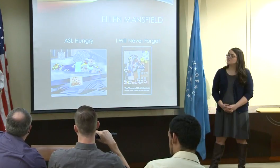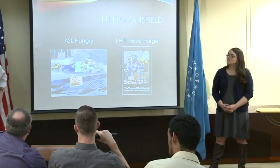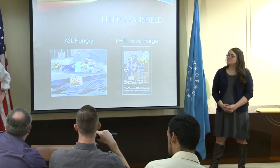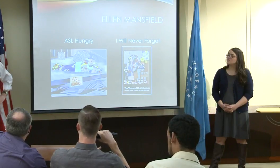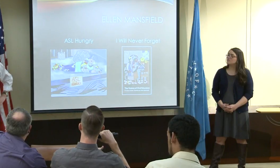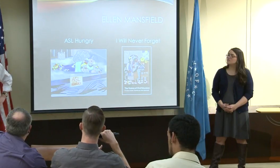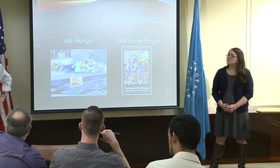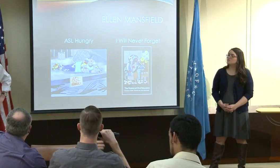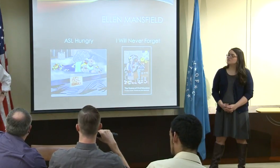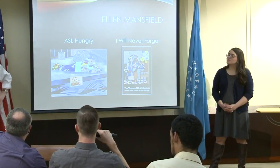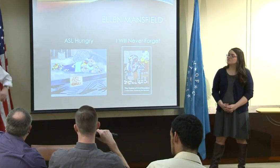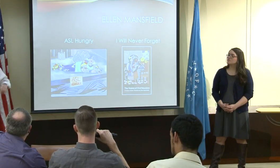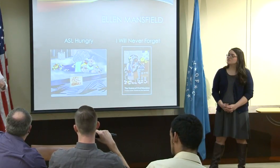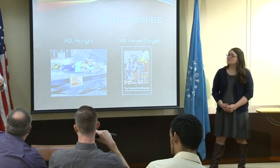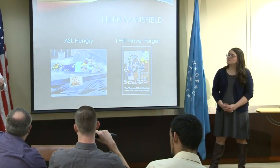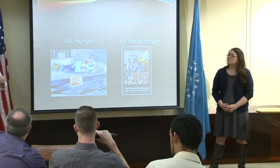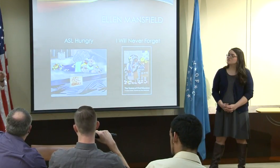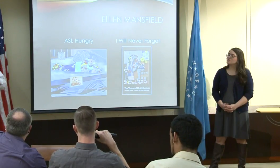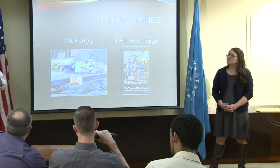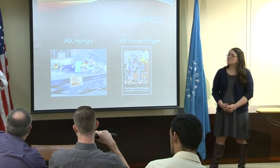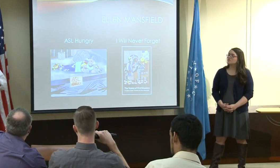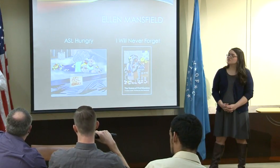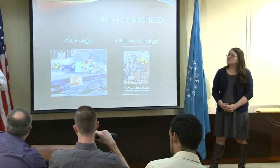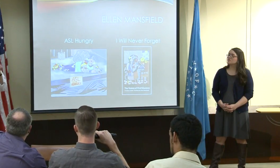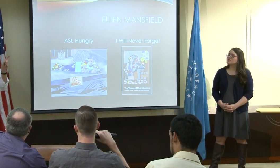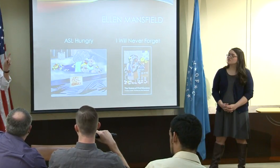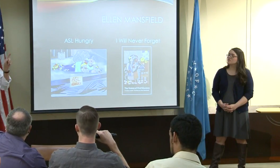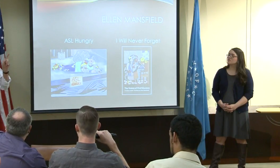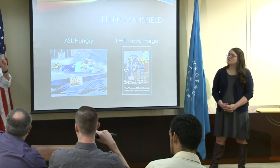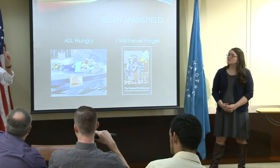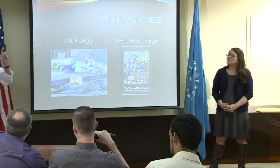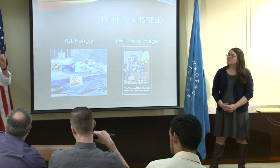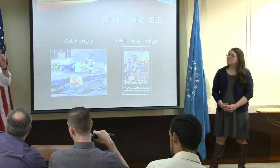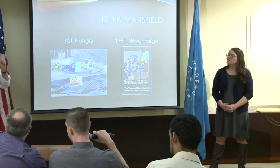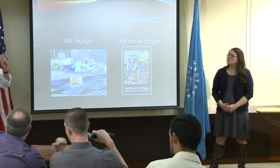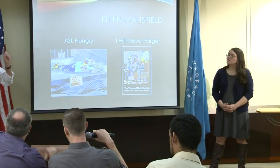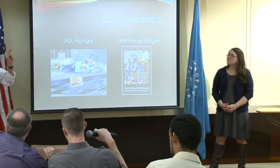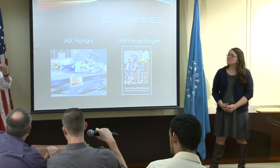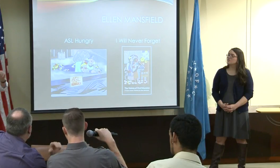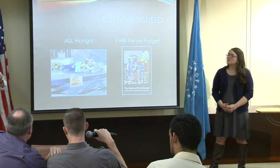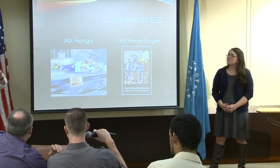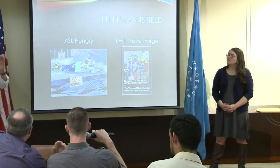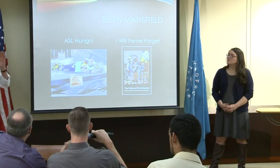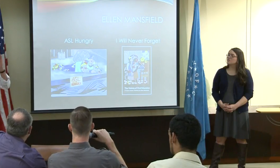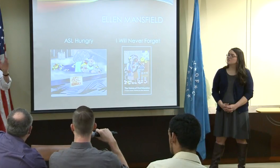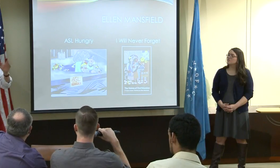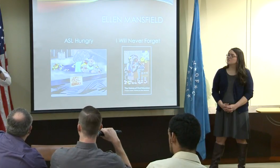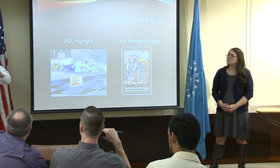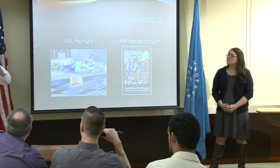my whole family's excited to go out one day and do something. But I was deaf and so was my brother.